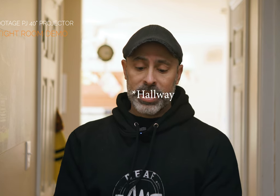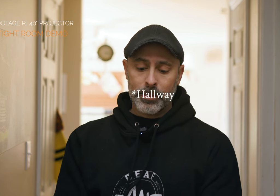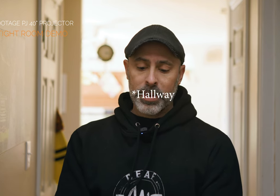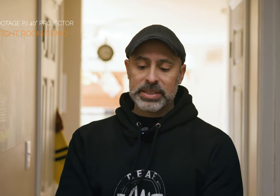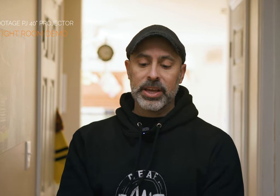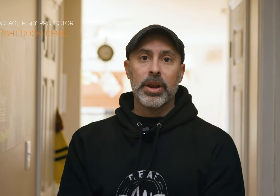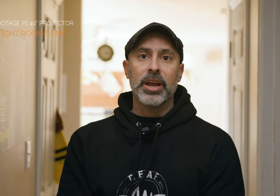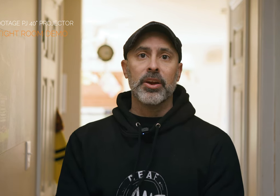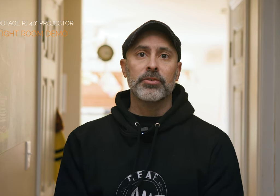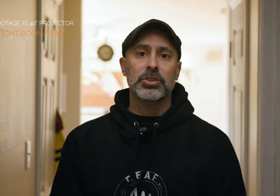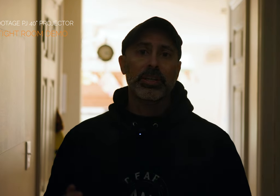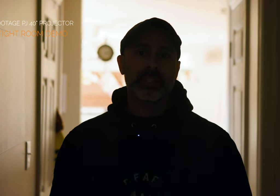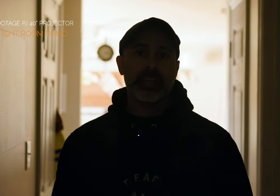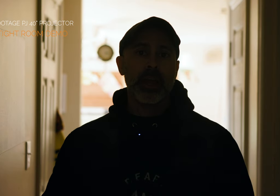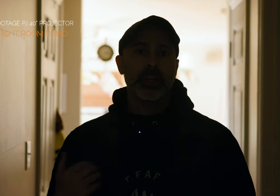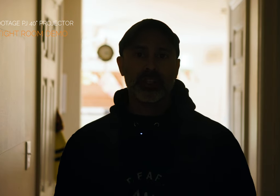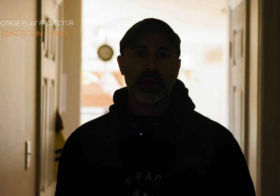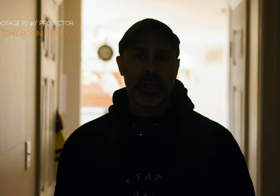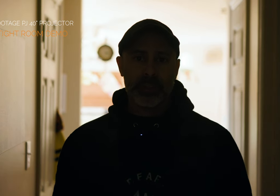and I'm going to basically go ahead and cut it off just so you can see just what a difference